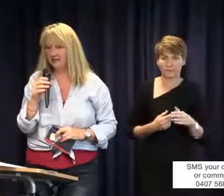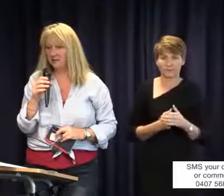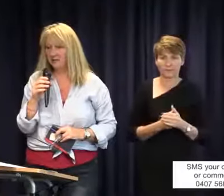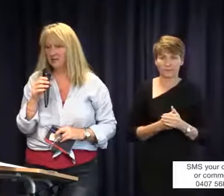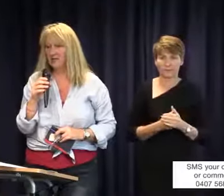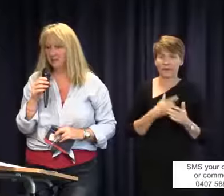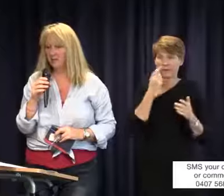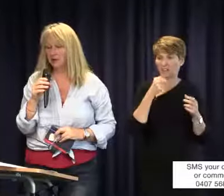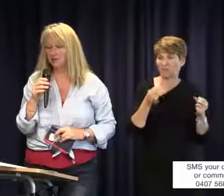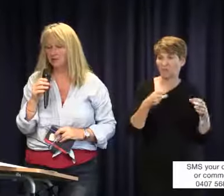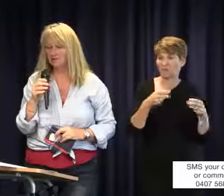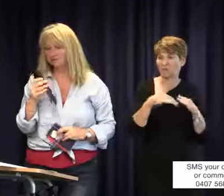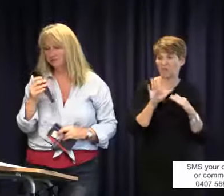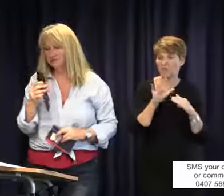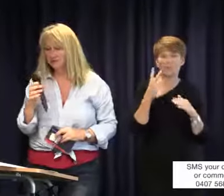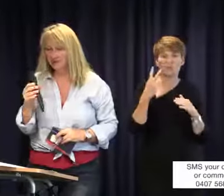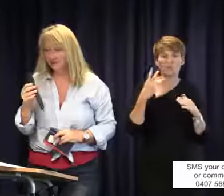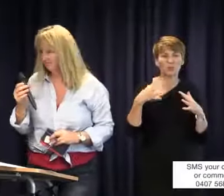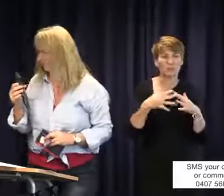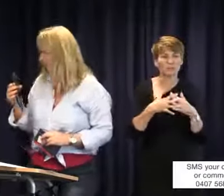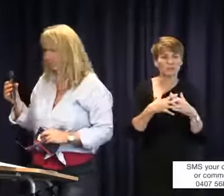captioned within two or three weeks. Good luck.